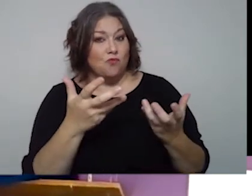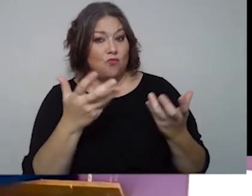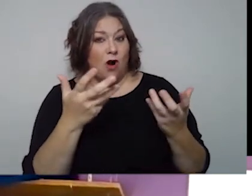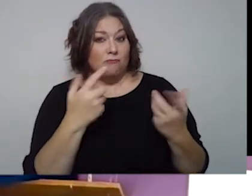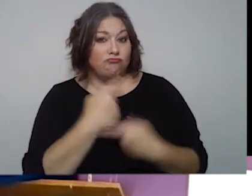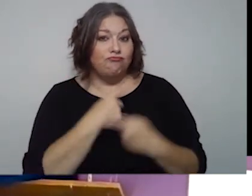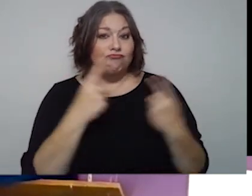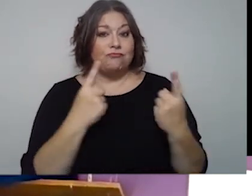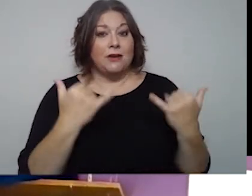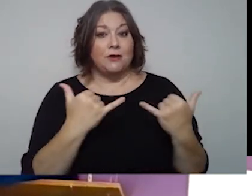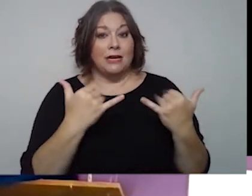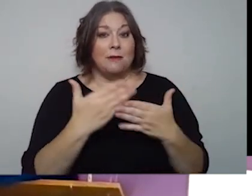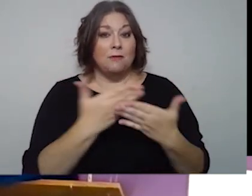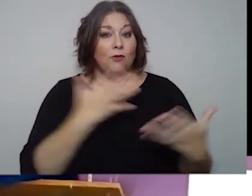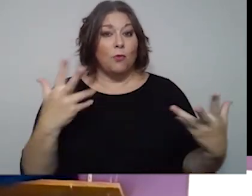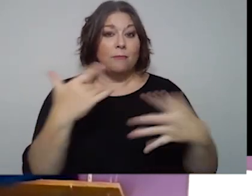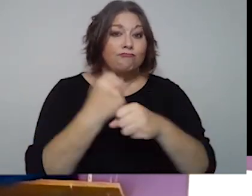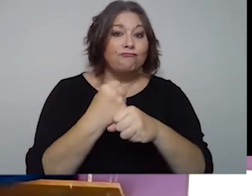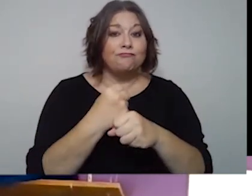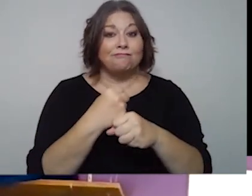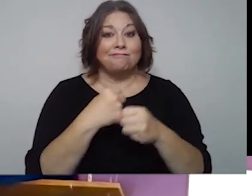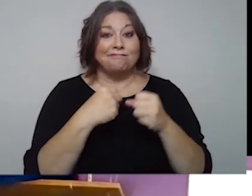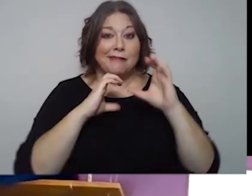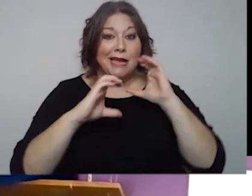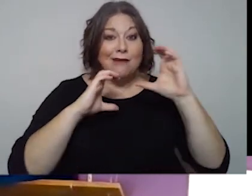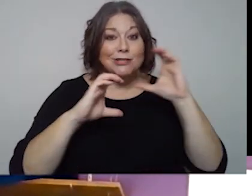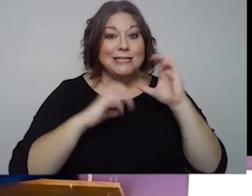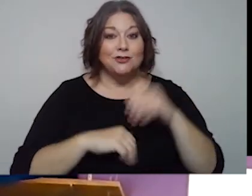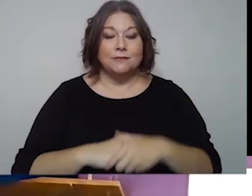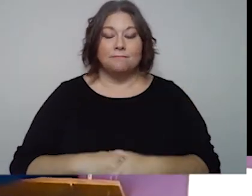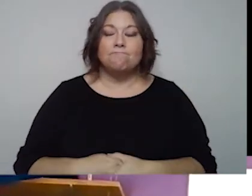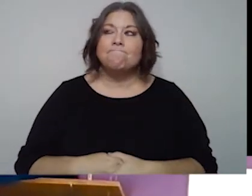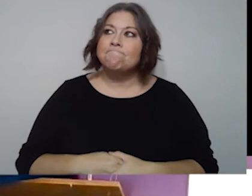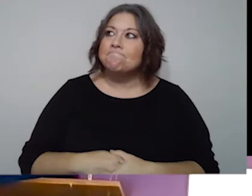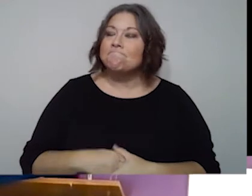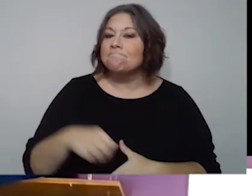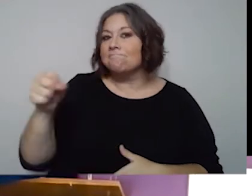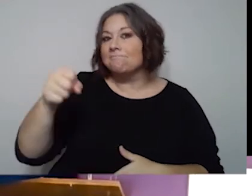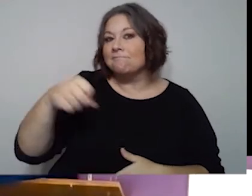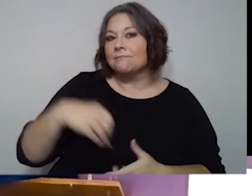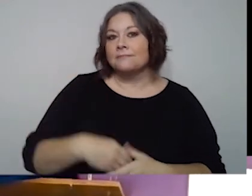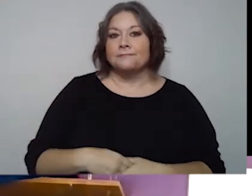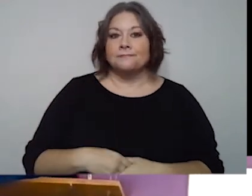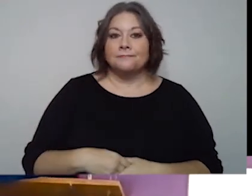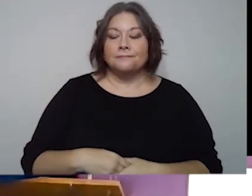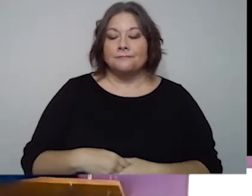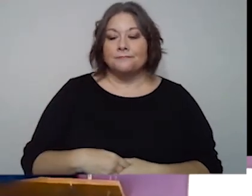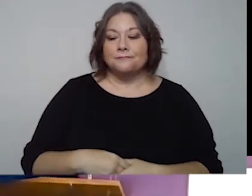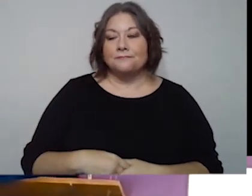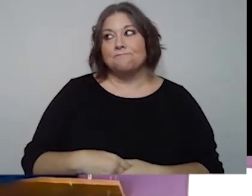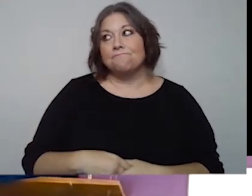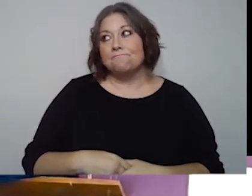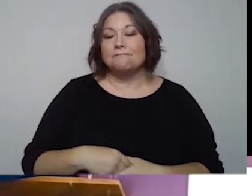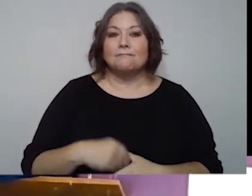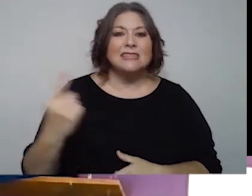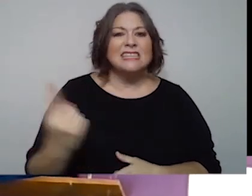today before we wrap up our conversation? Bethany: Yeah. Something that I always try to express to people --